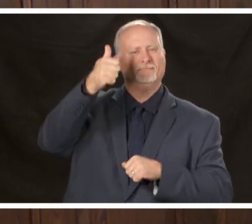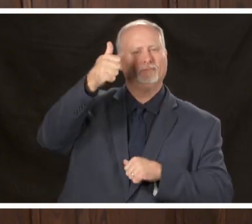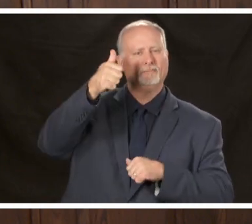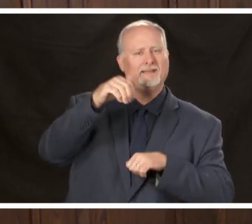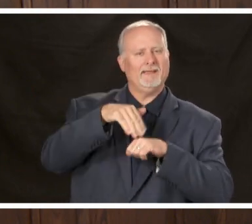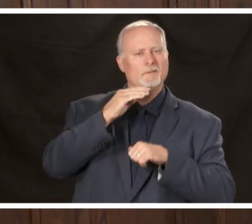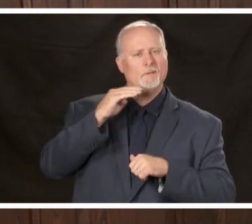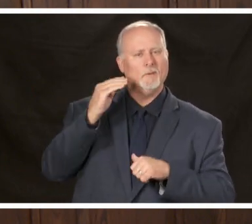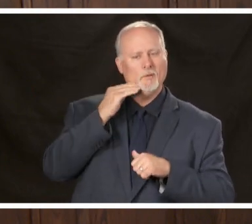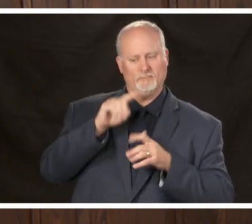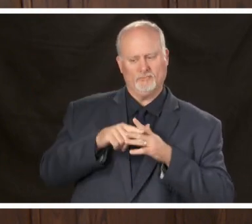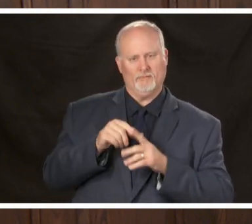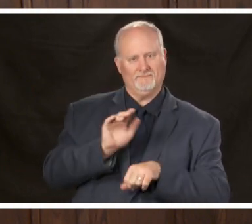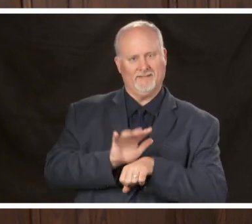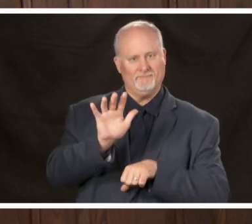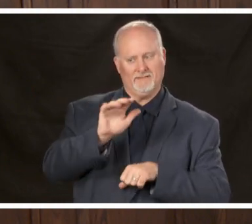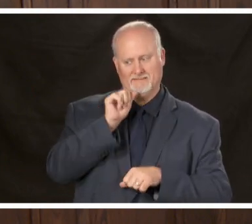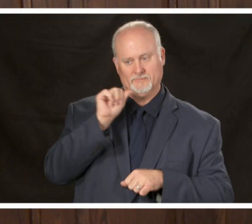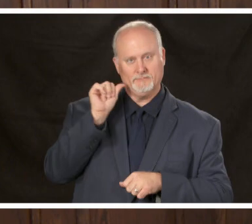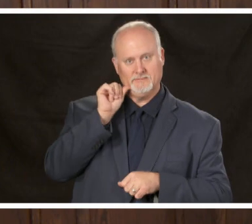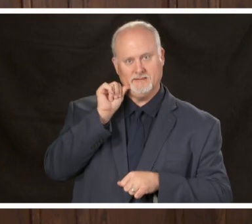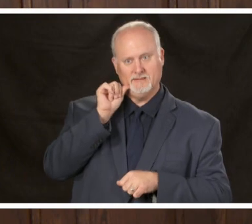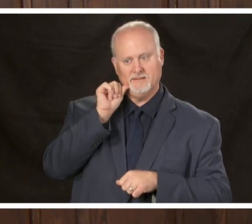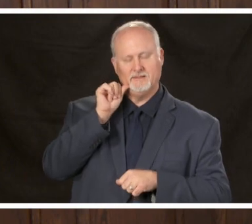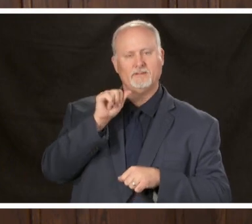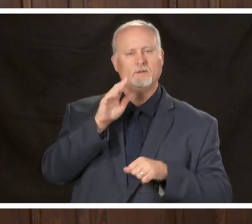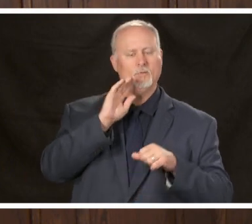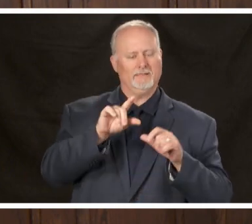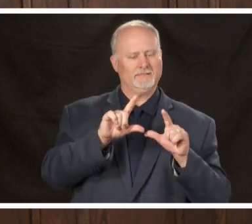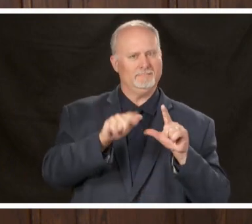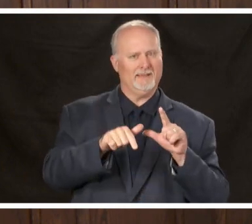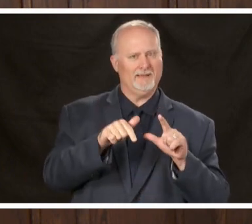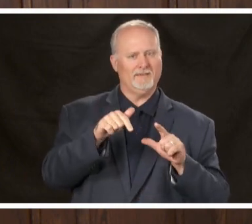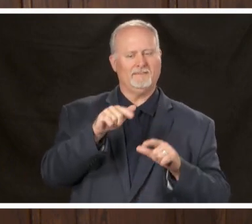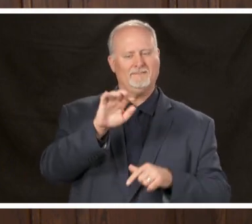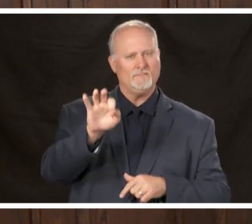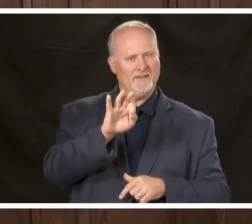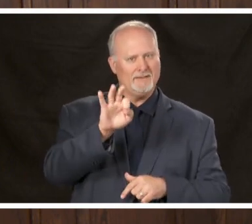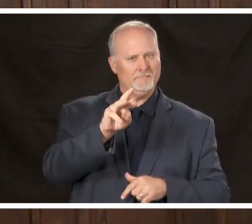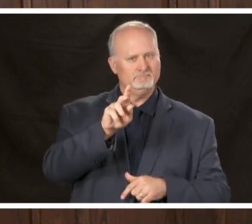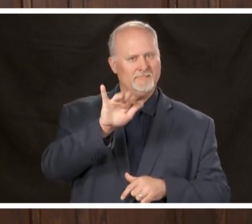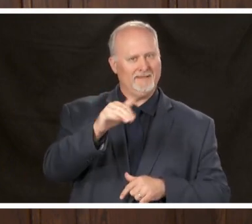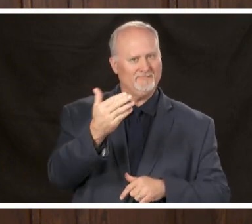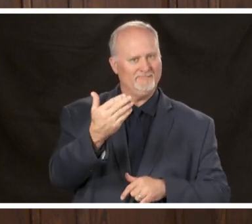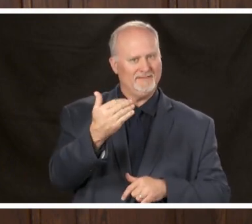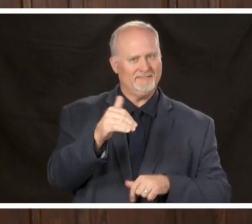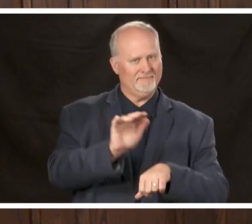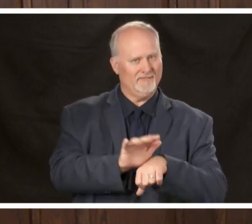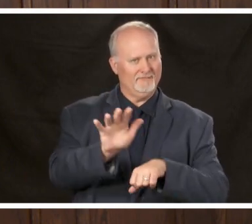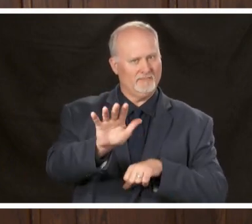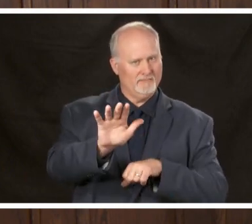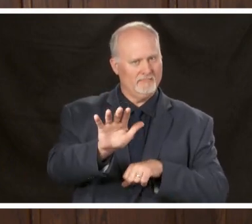5:00 p.m. yesterday and expires on Friday May the 15th at 5:00 p.m. I would